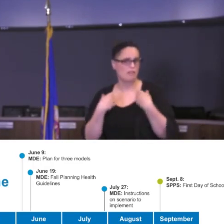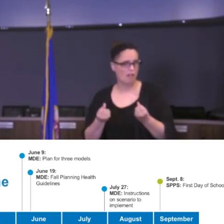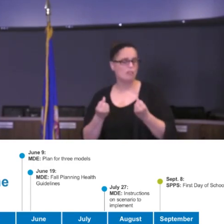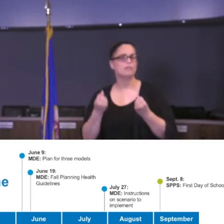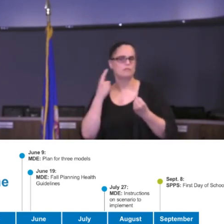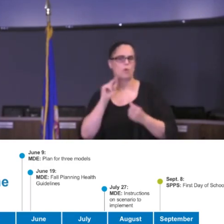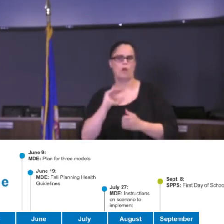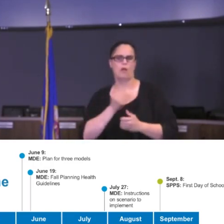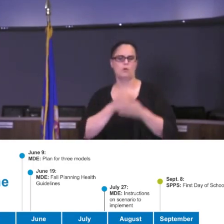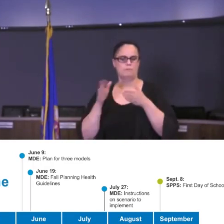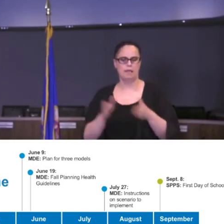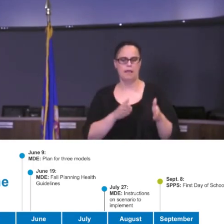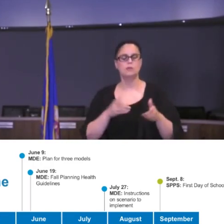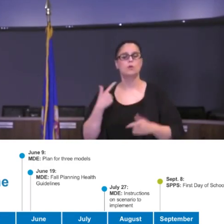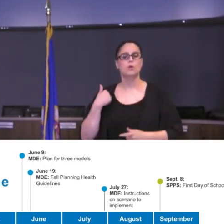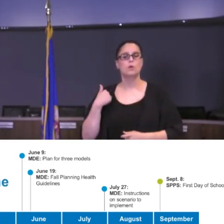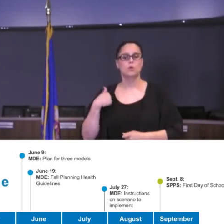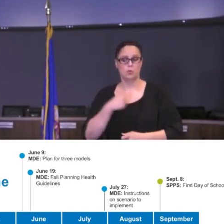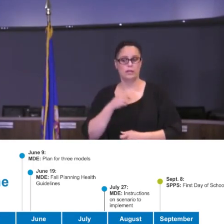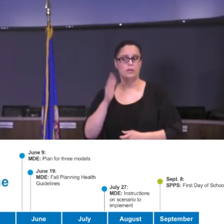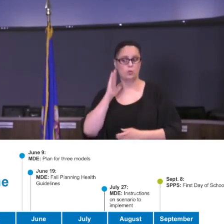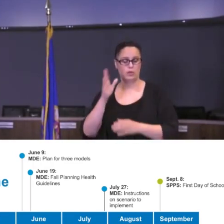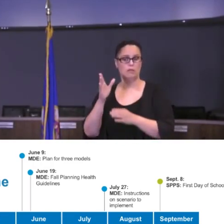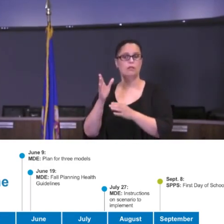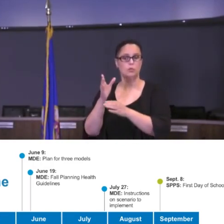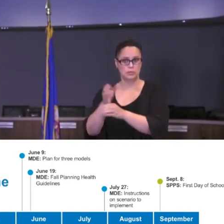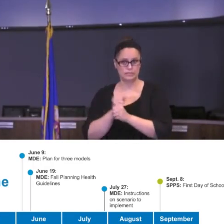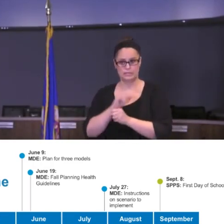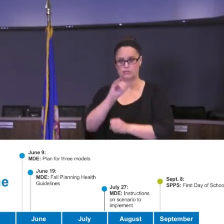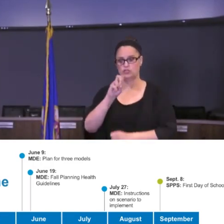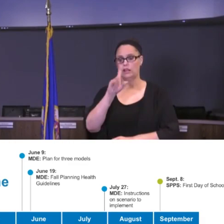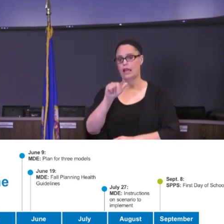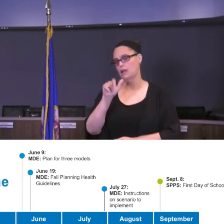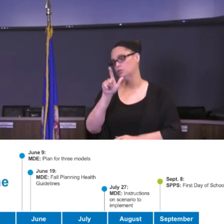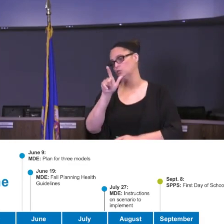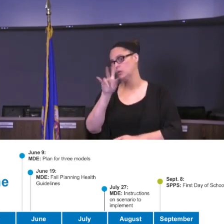We know that we will receive on July 27th, on or before July 27,